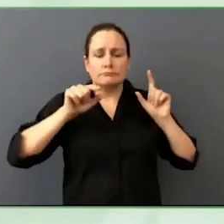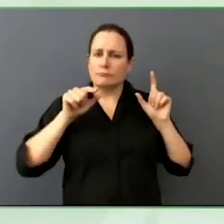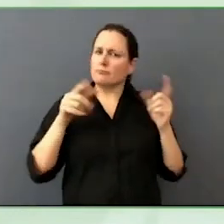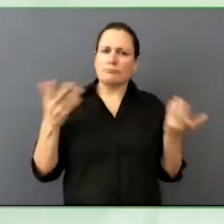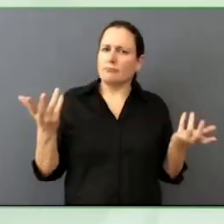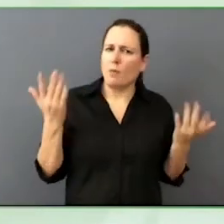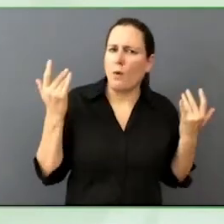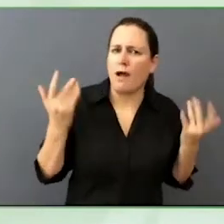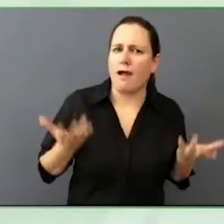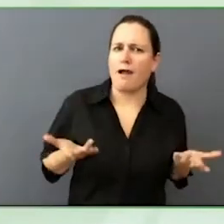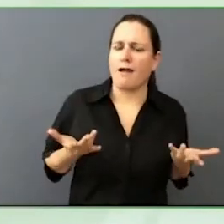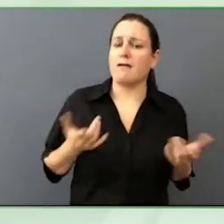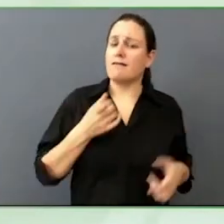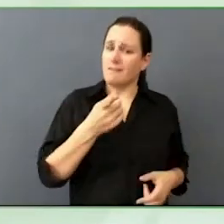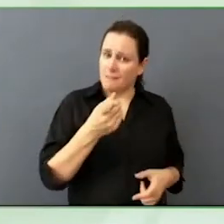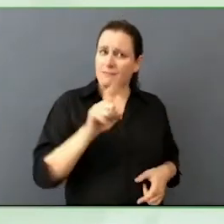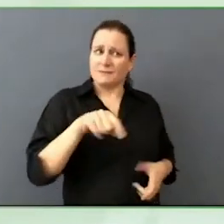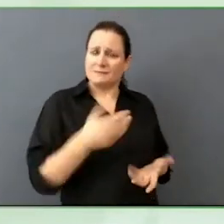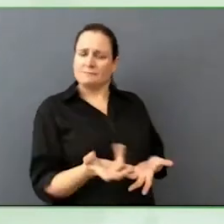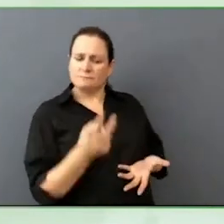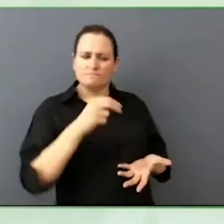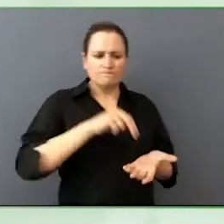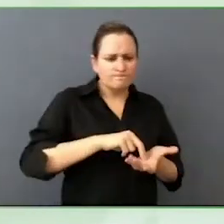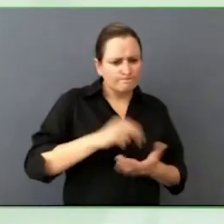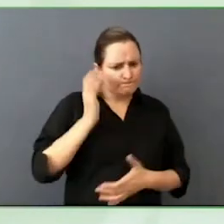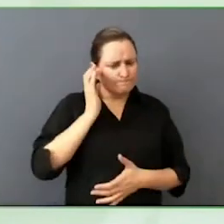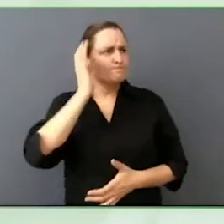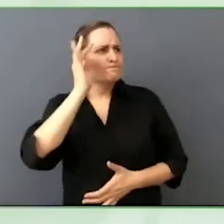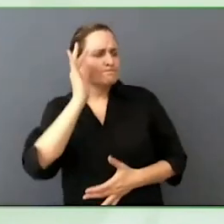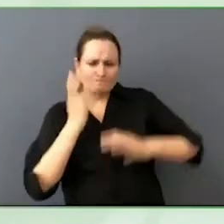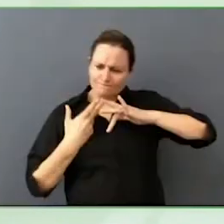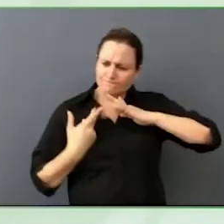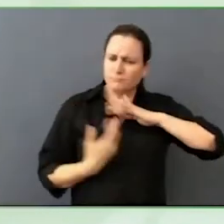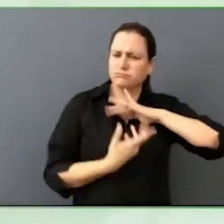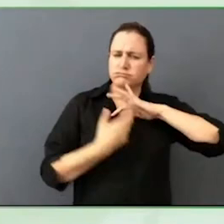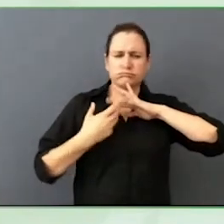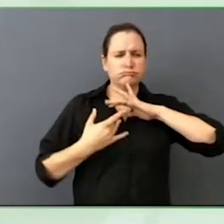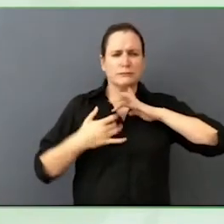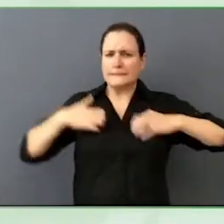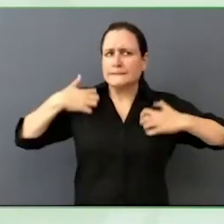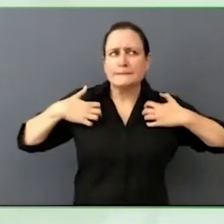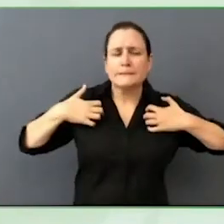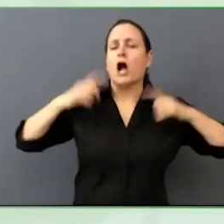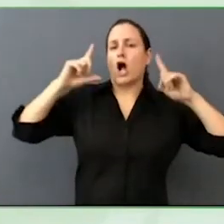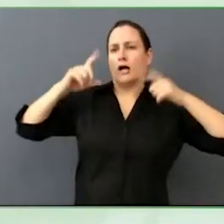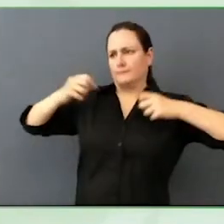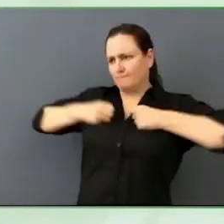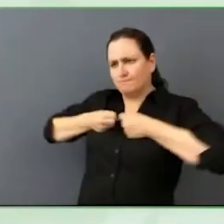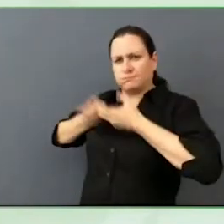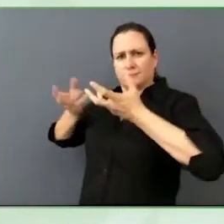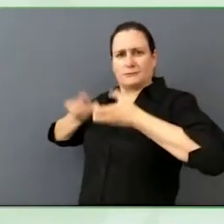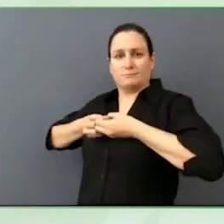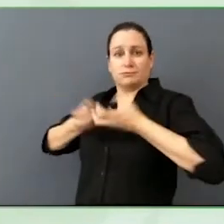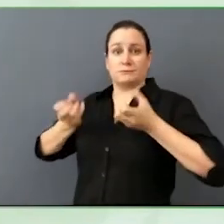their voices, experience and create change. Providing my access my influence to pass on the mic.